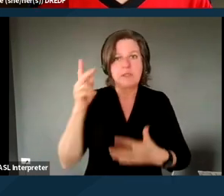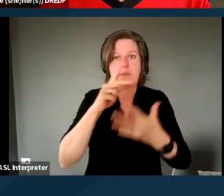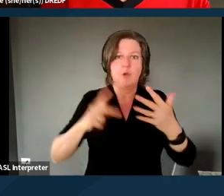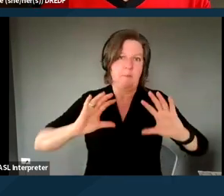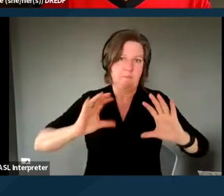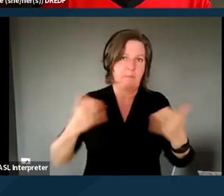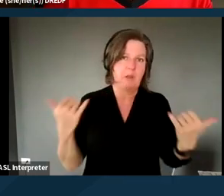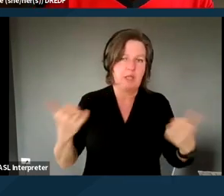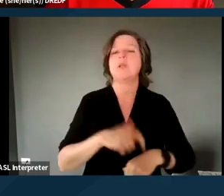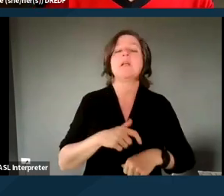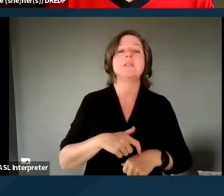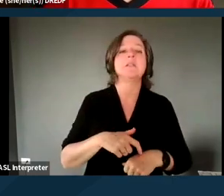The legislature pushed back on that.